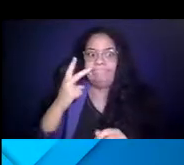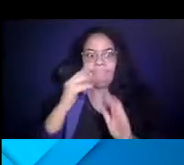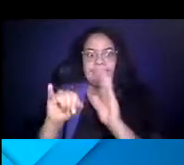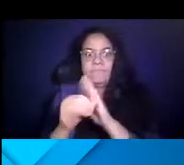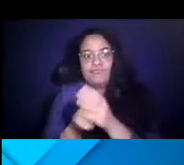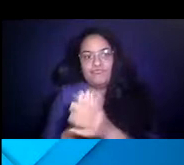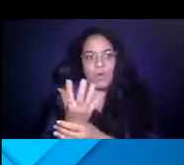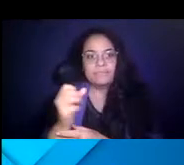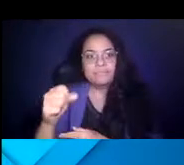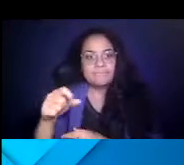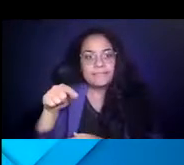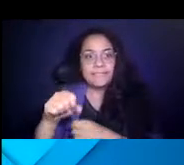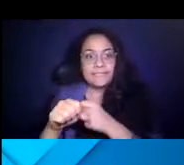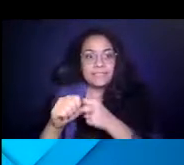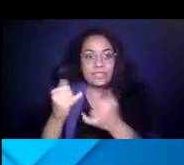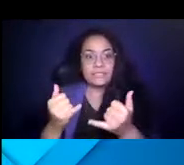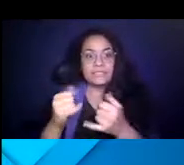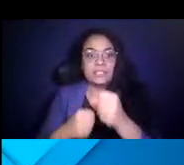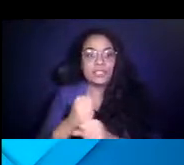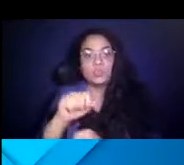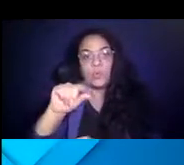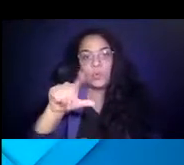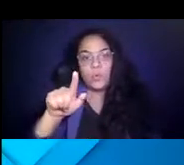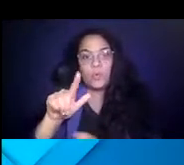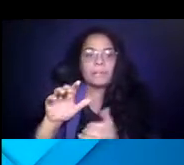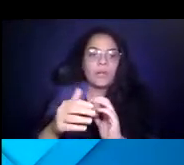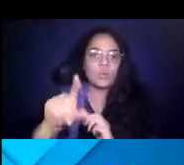this current year compared to where we were a year 14:53:36 ago during the pandemic.